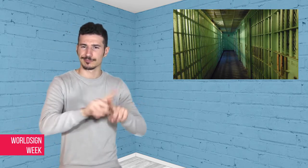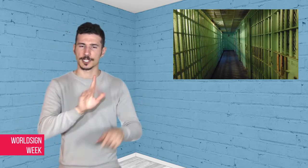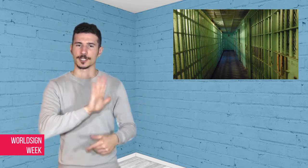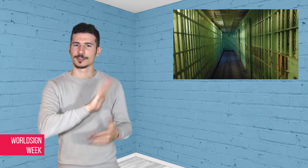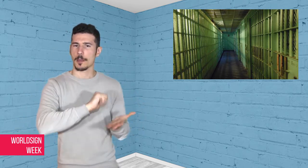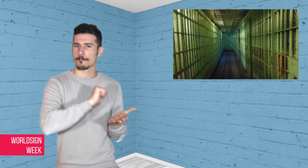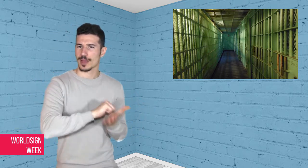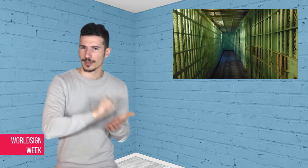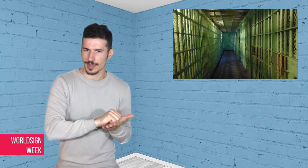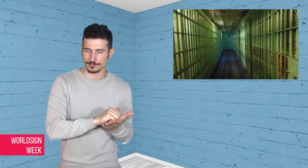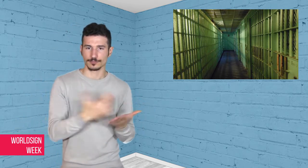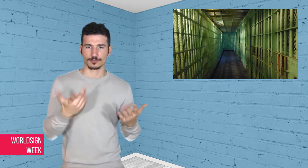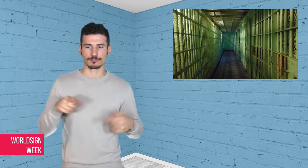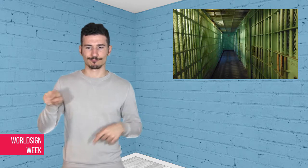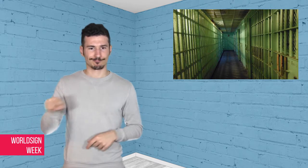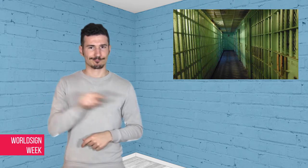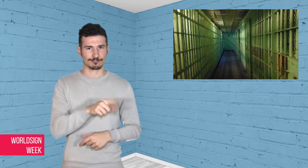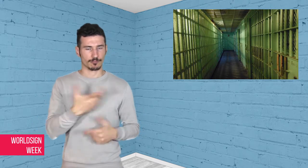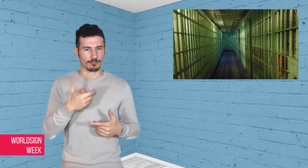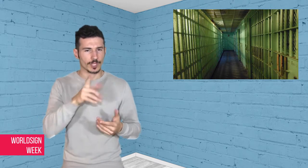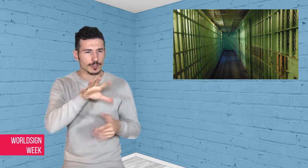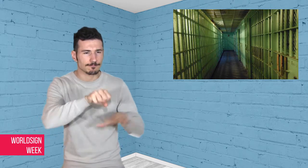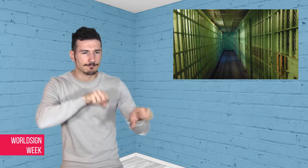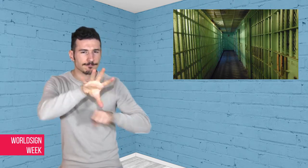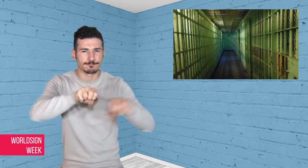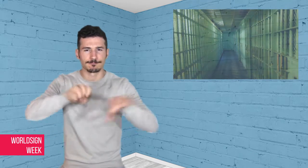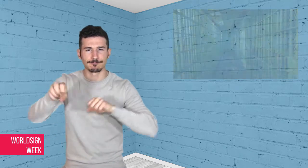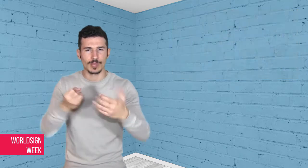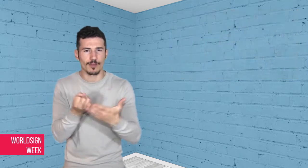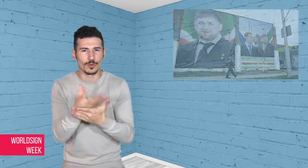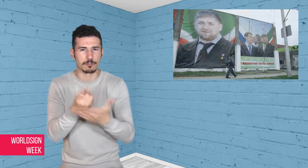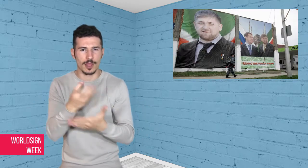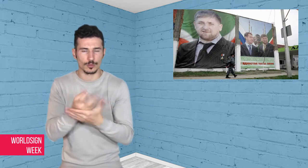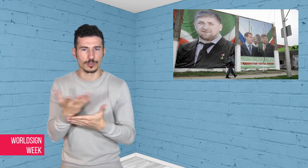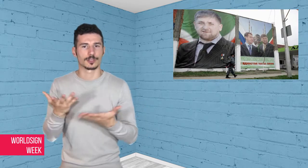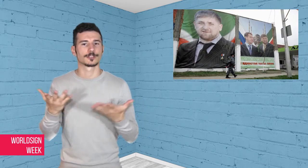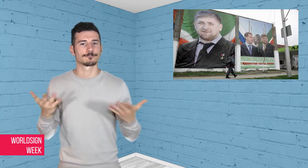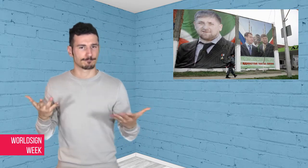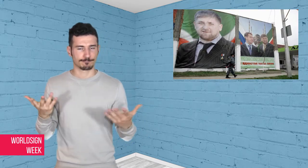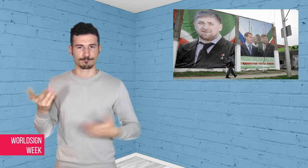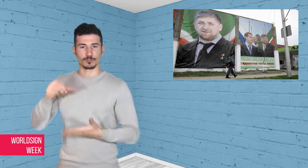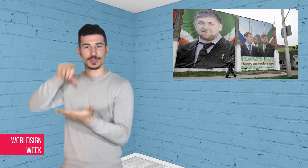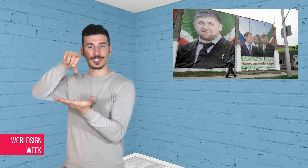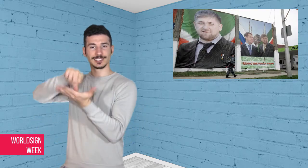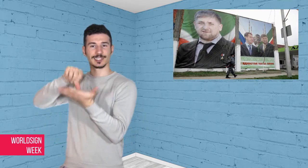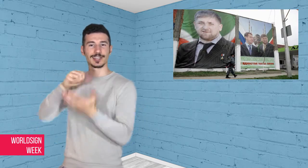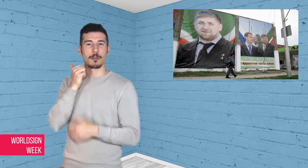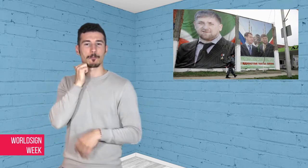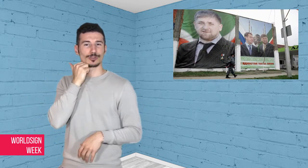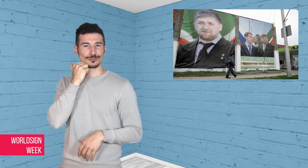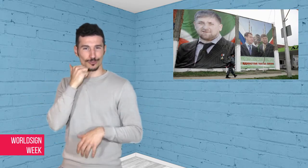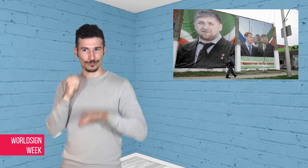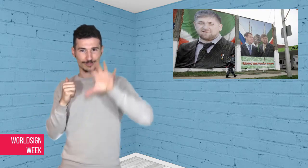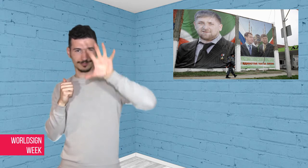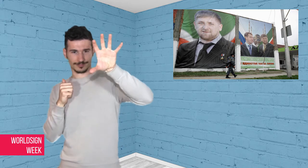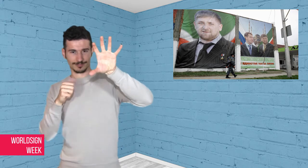a widespread “gay purge” in Chechnya, 1,800 km south of Moscow. More than 100